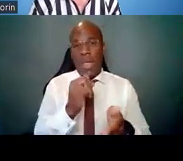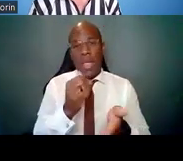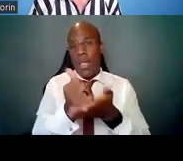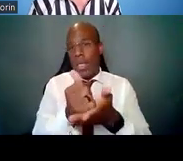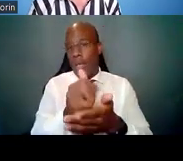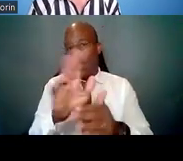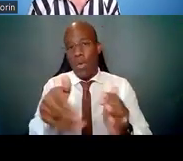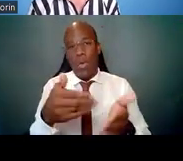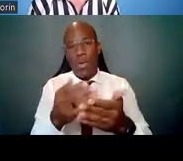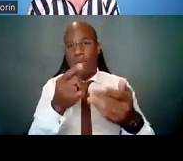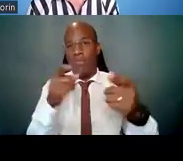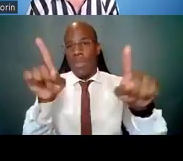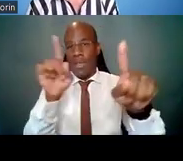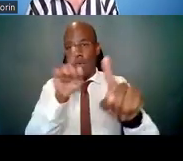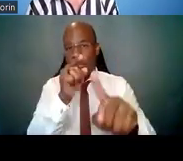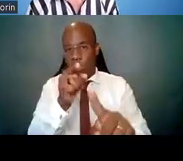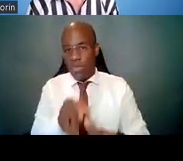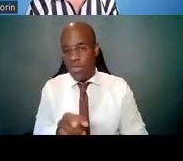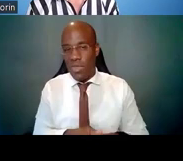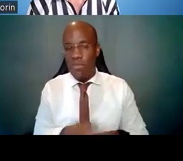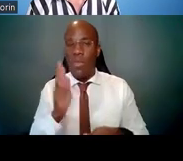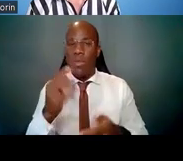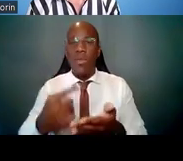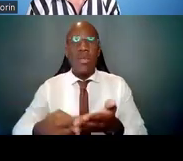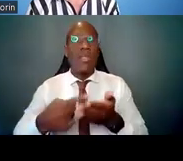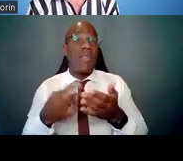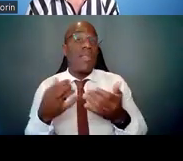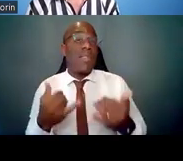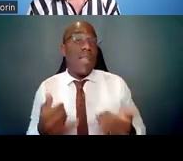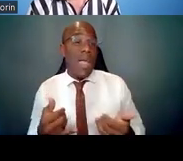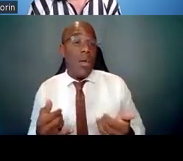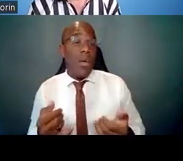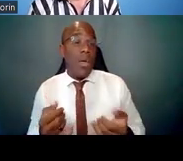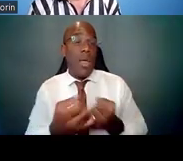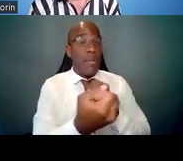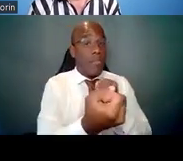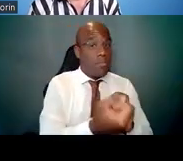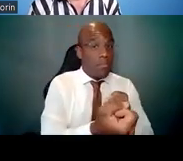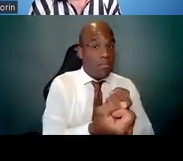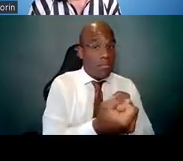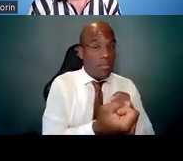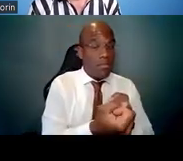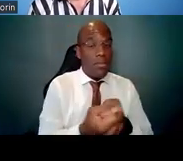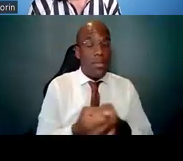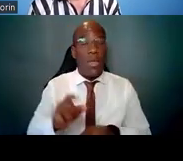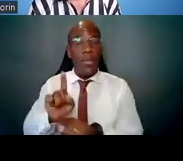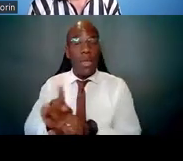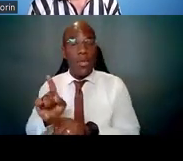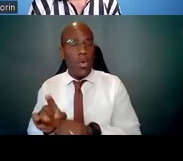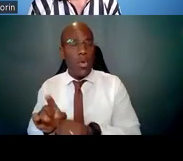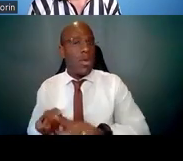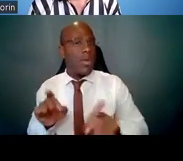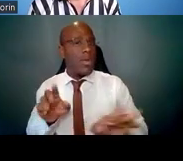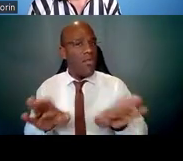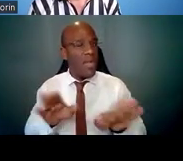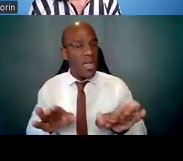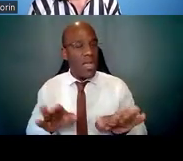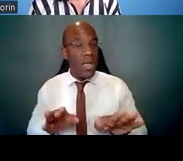between mentorship versus sponsorship, but we're going to first learn about the quality of your mentorship.